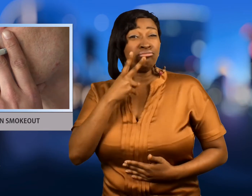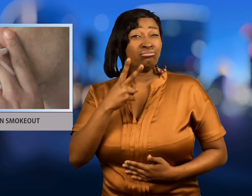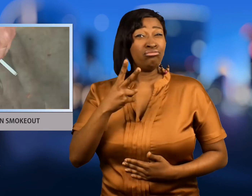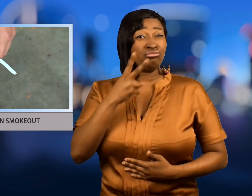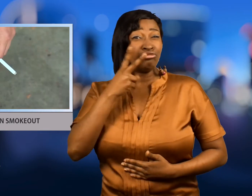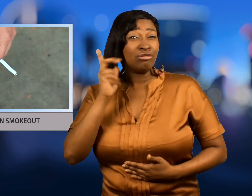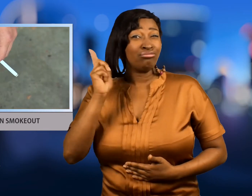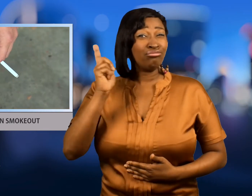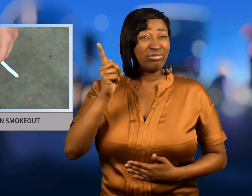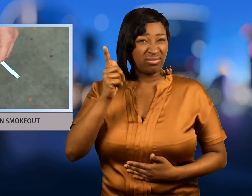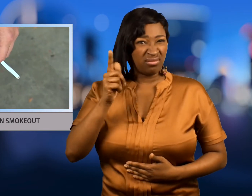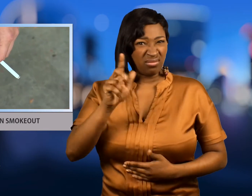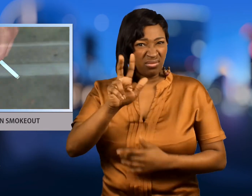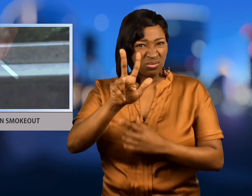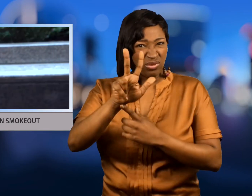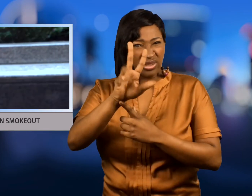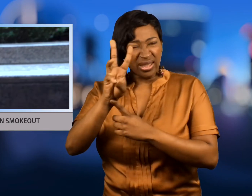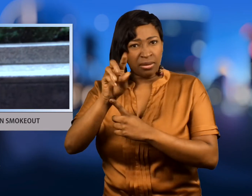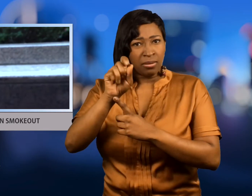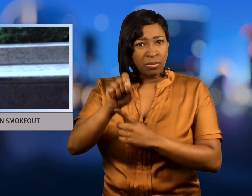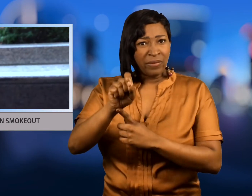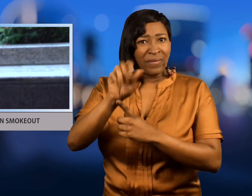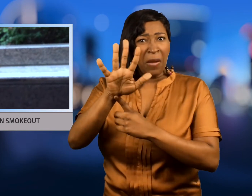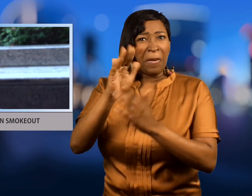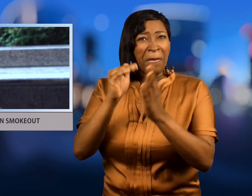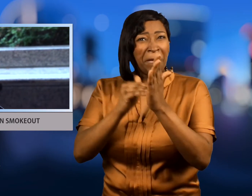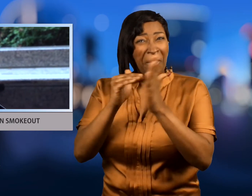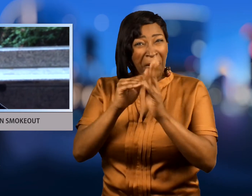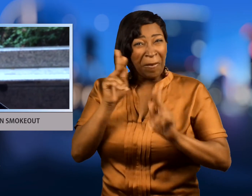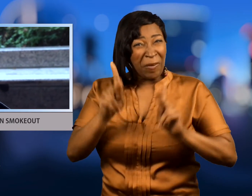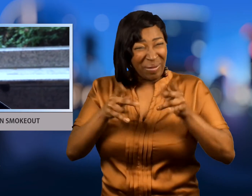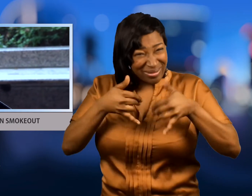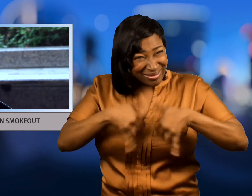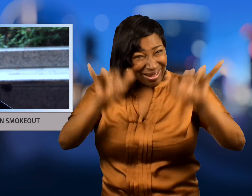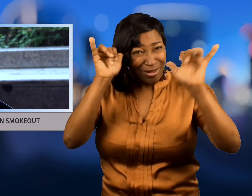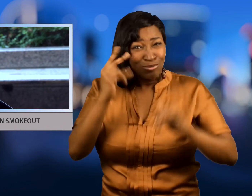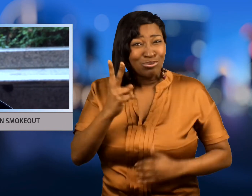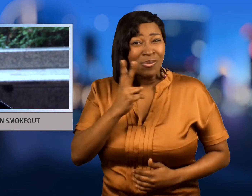U.S. still smoke.